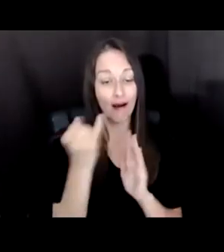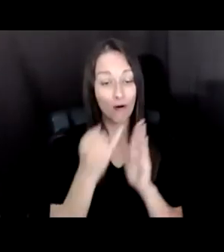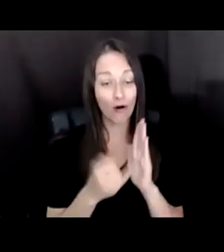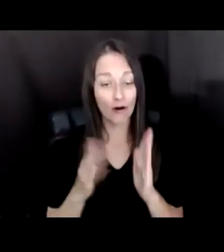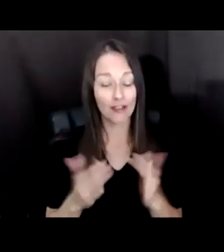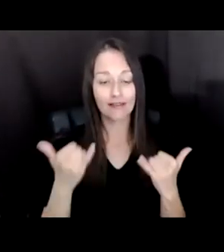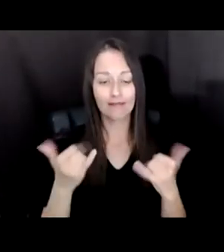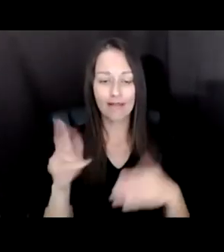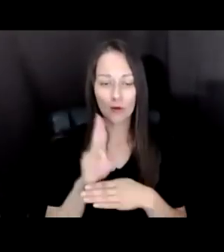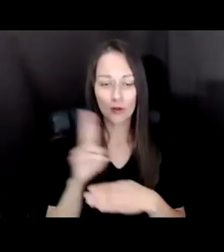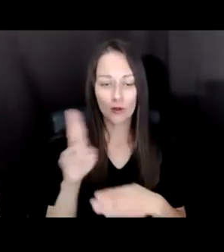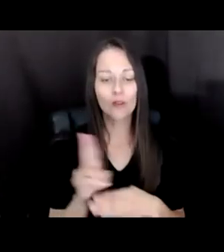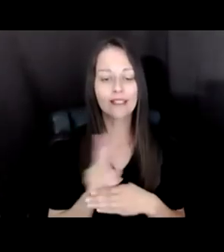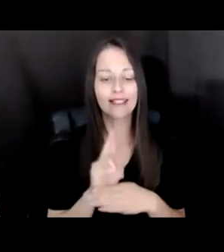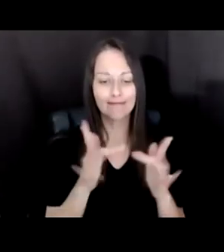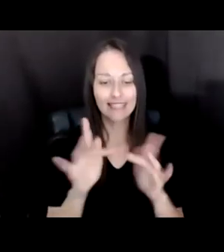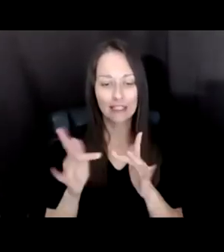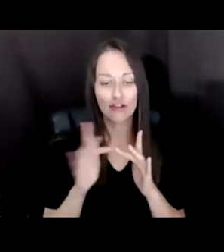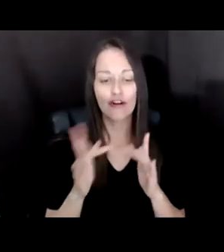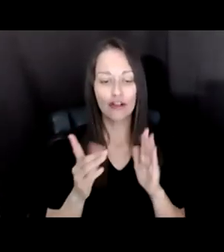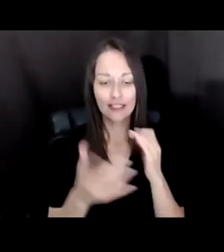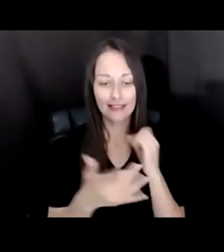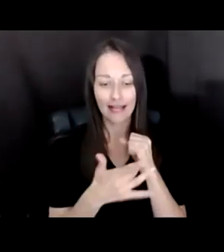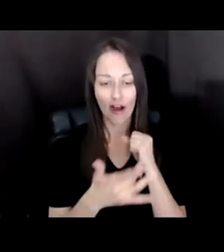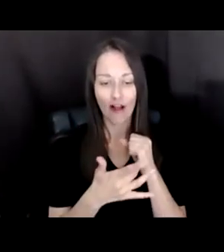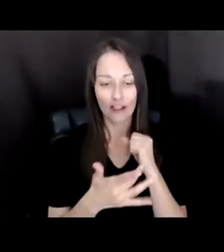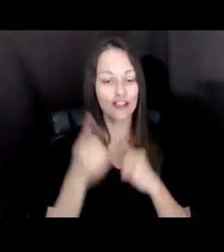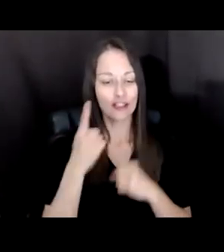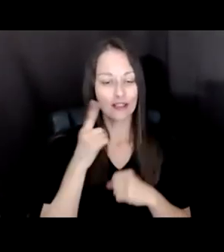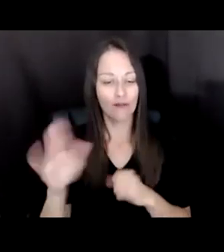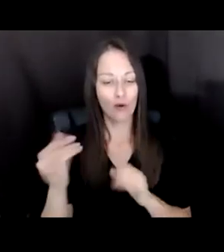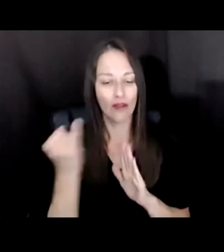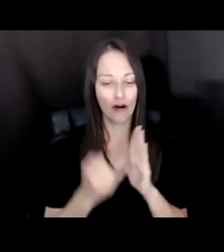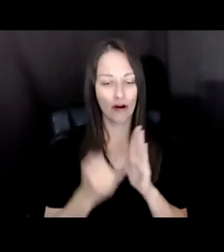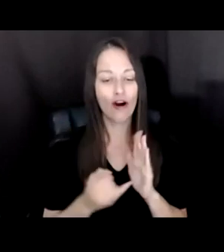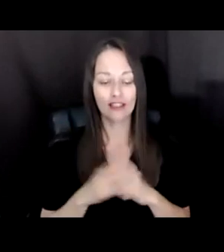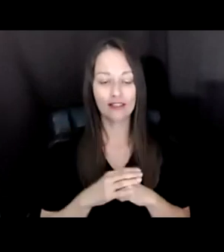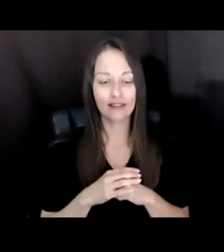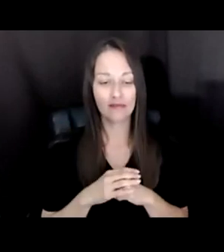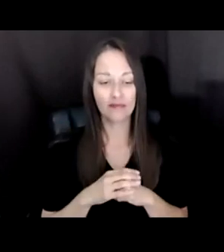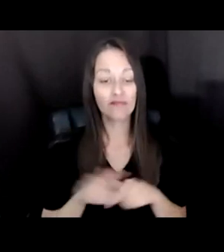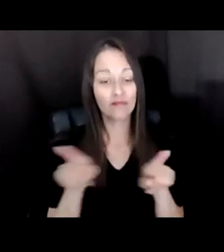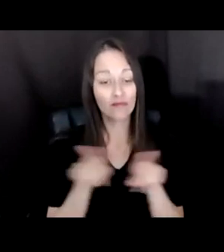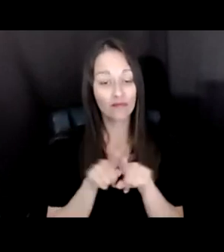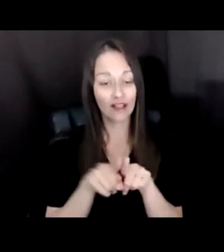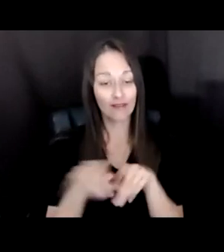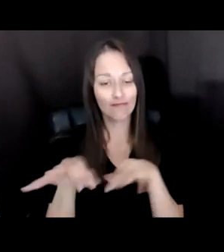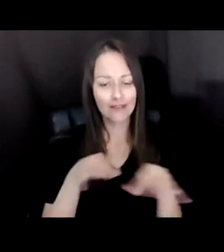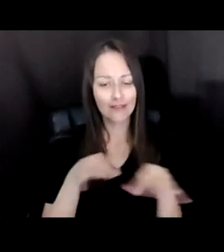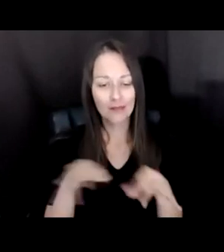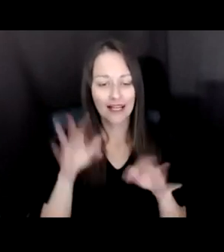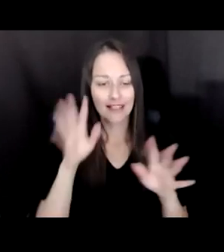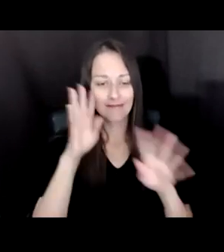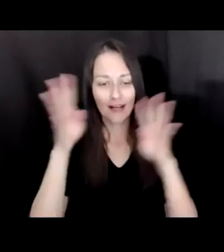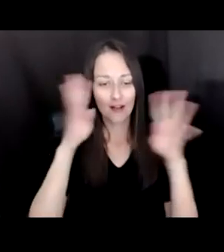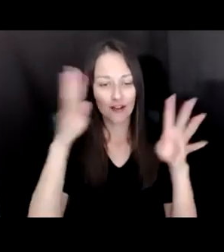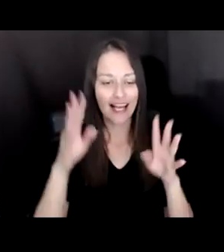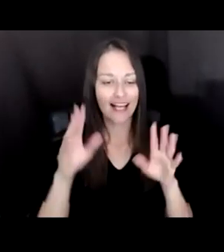INTO THEIR ARTISTIC PRACTICE. IT ALSO UNPACKS THE CREATIVE ECOSYSTEM THAT SURROUNDS THIS PRACTICE